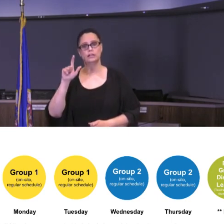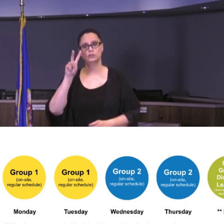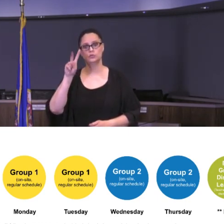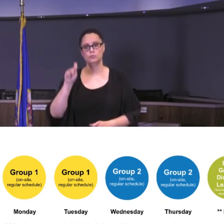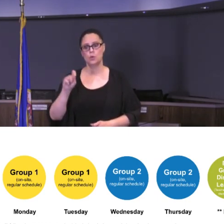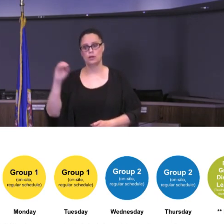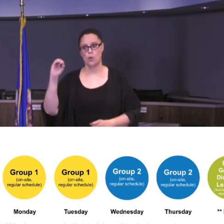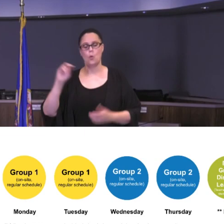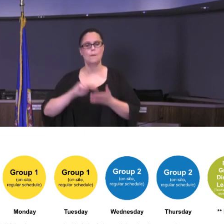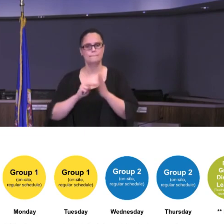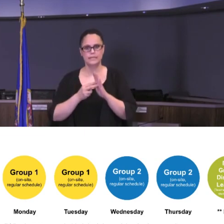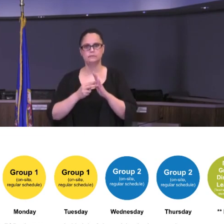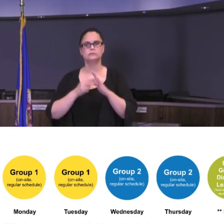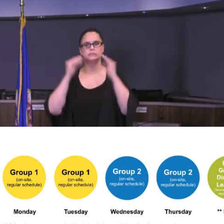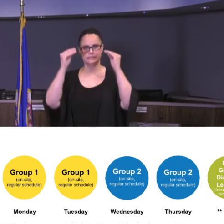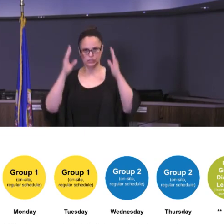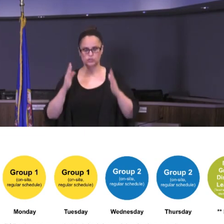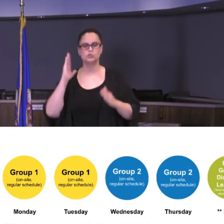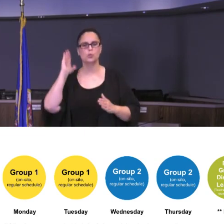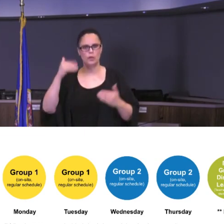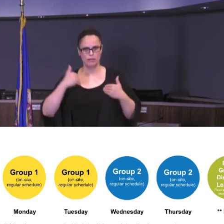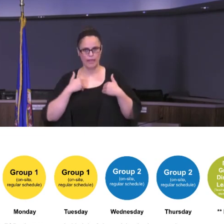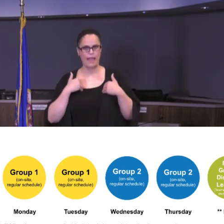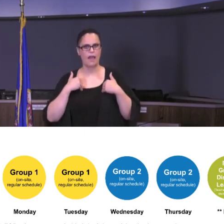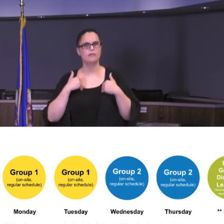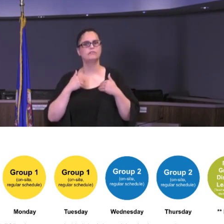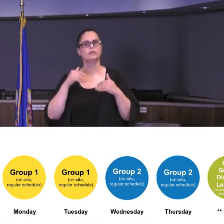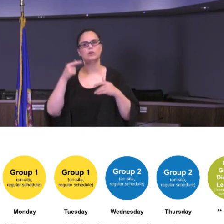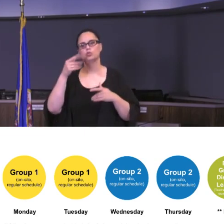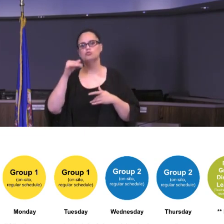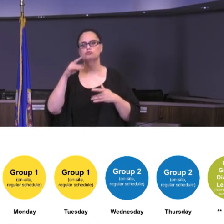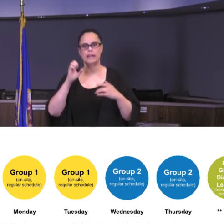grade level lessons and assignments in Schoology and Seesaw for each day.